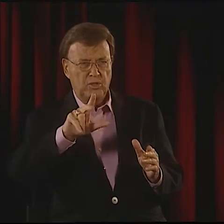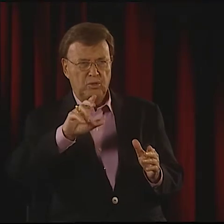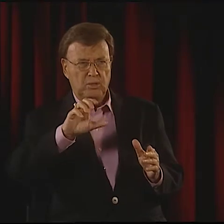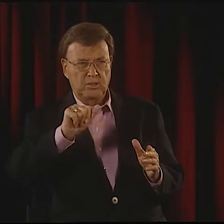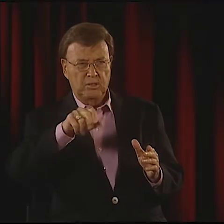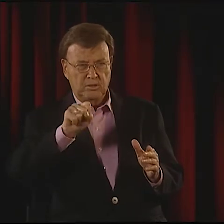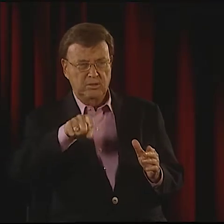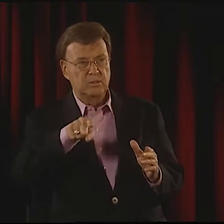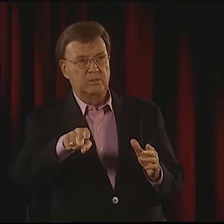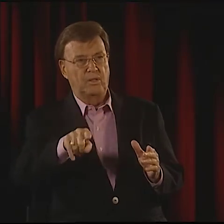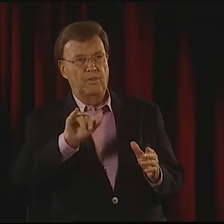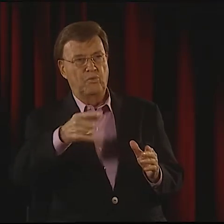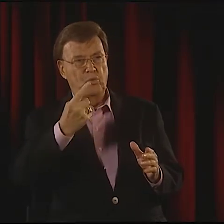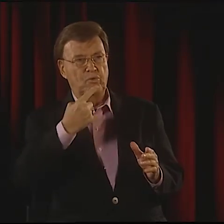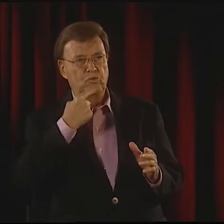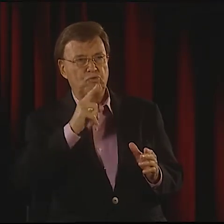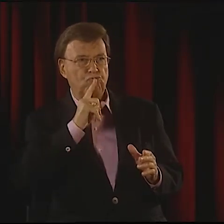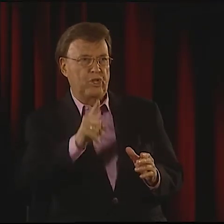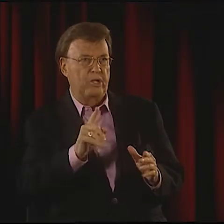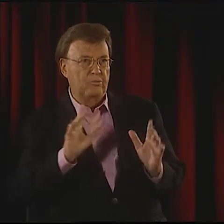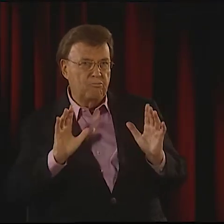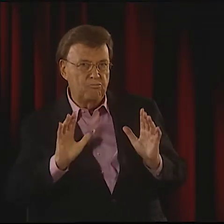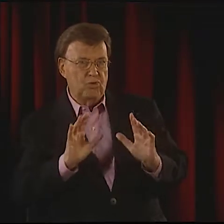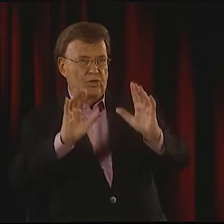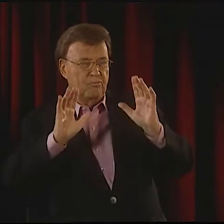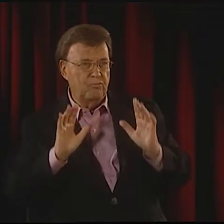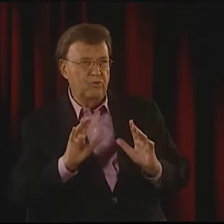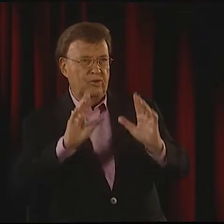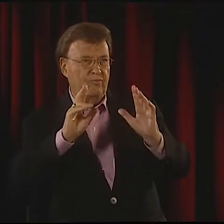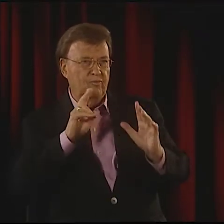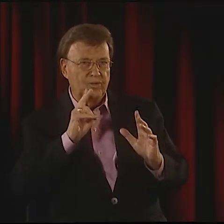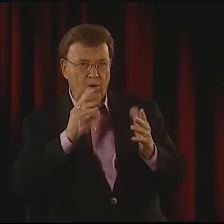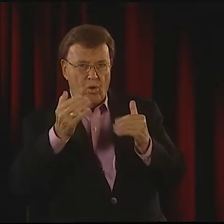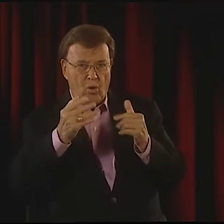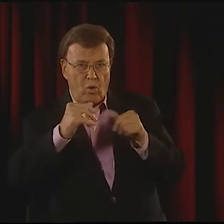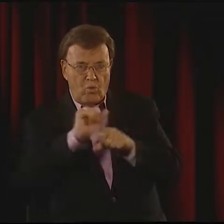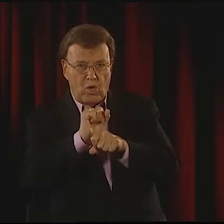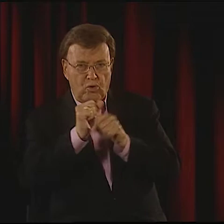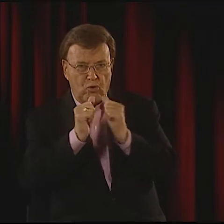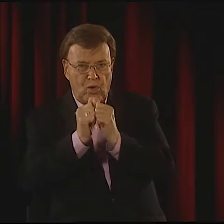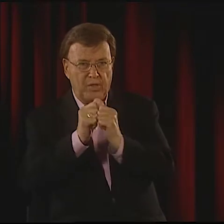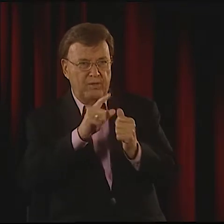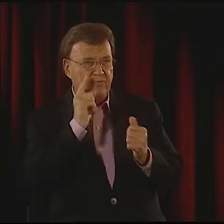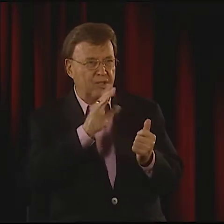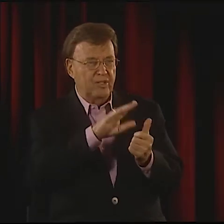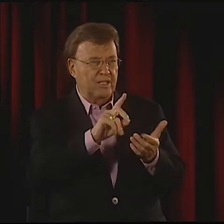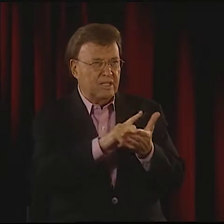IT WAS SOMEBODY WHO REALLY PUSHED HIM TO WORK VERY DEEPLY,